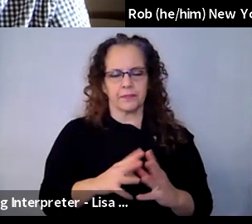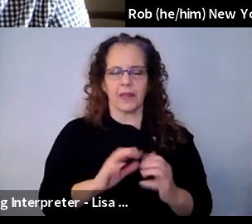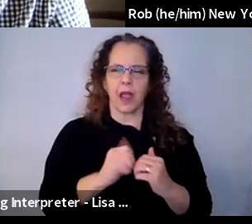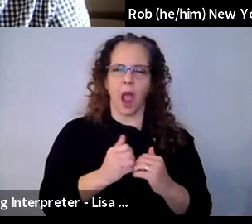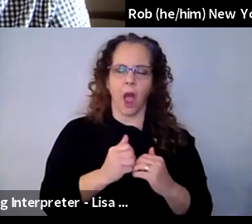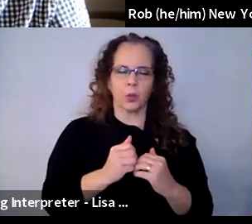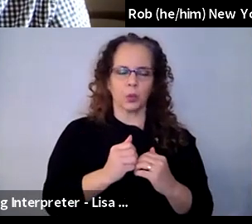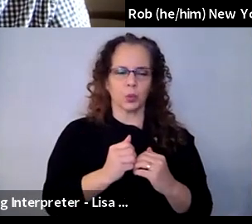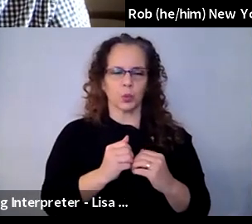we're in.